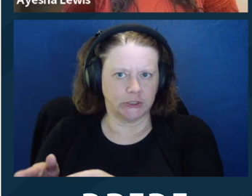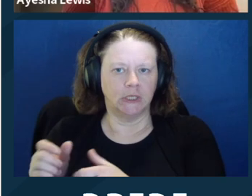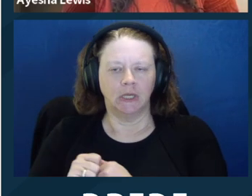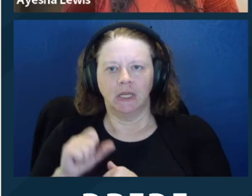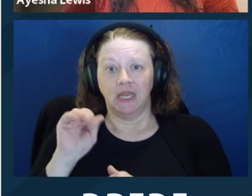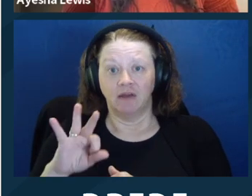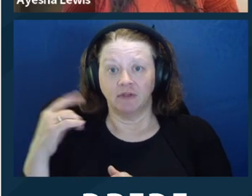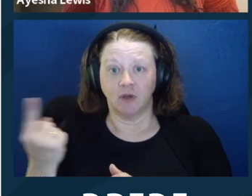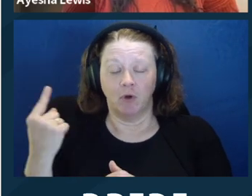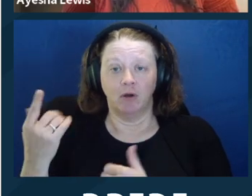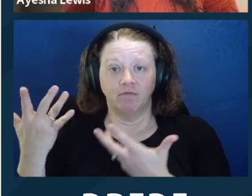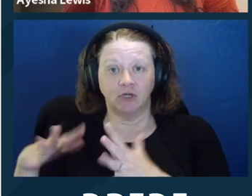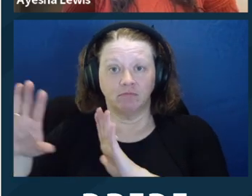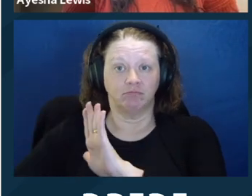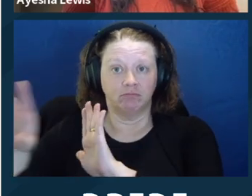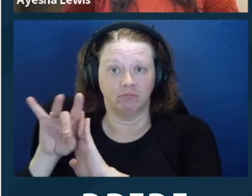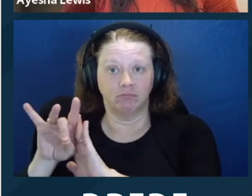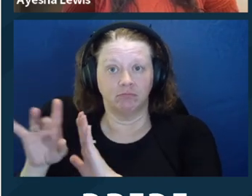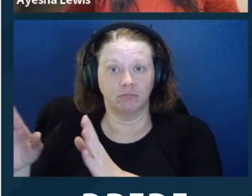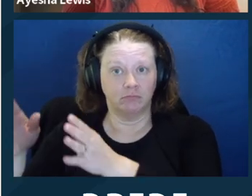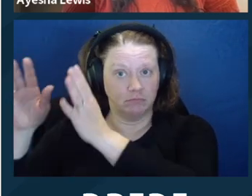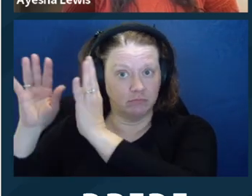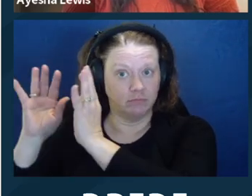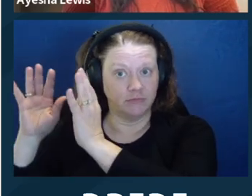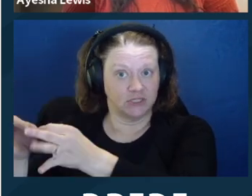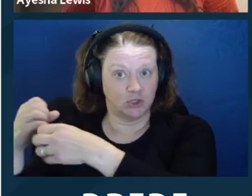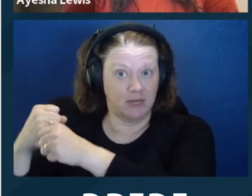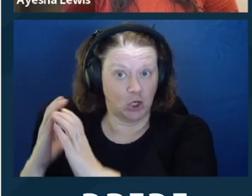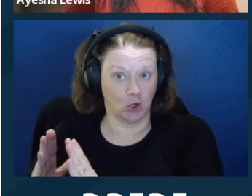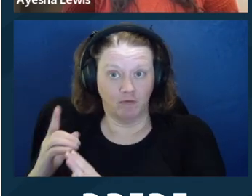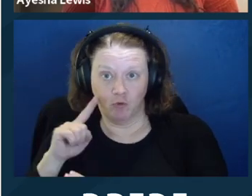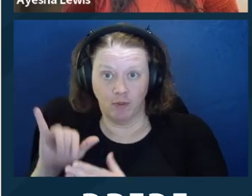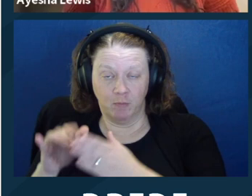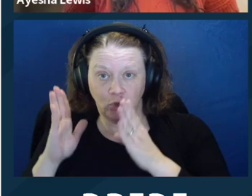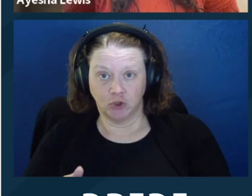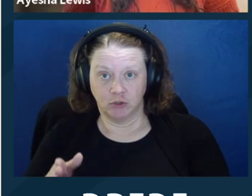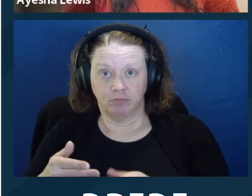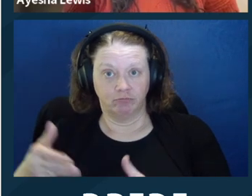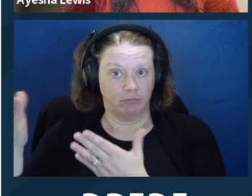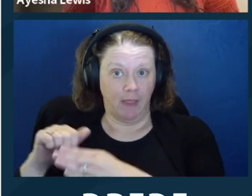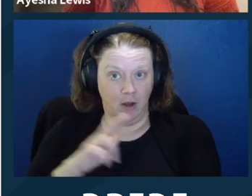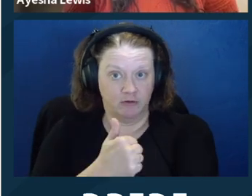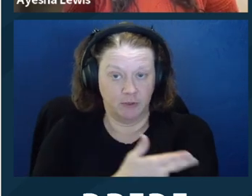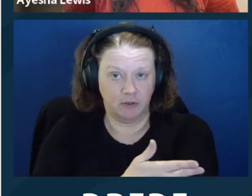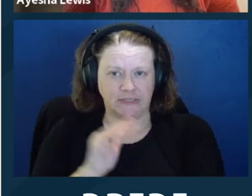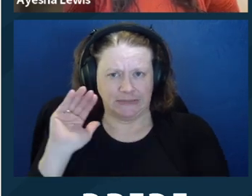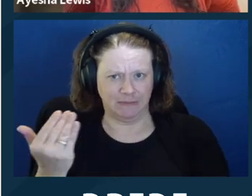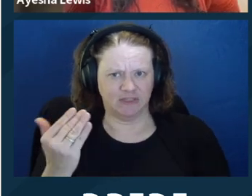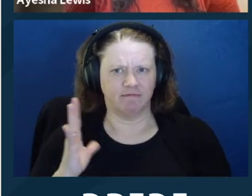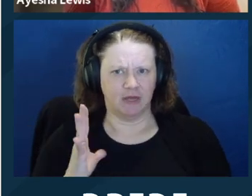for that. And I mean, I agree that if someone has been appointed a person to make decisions